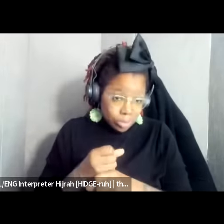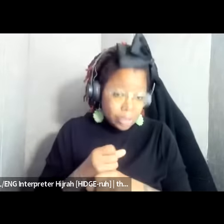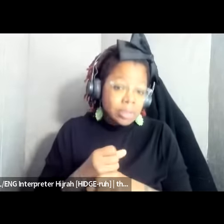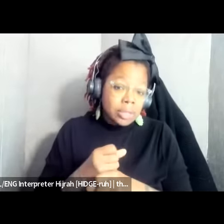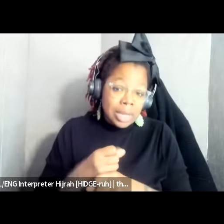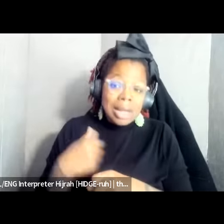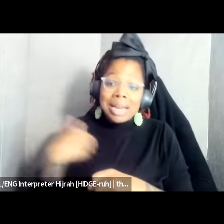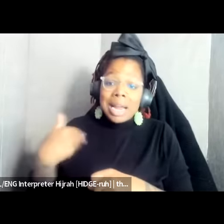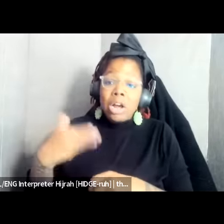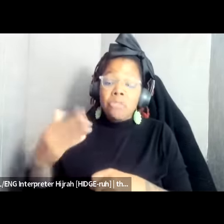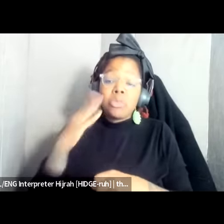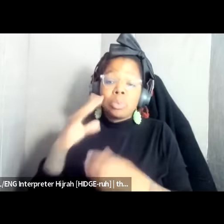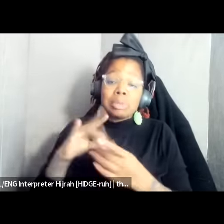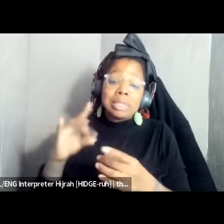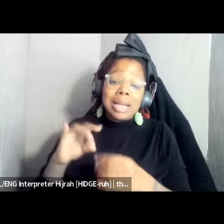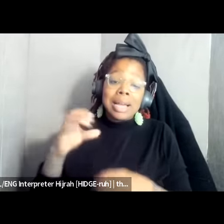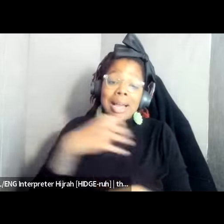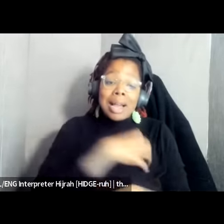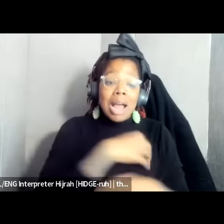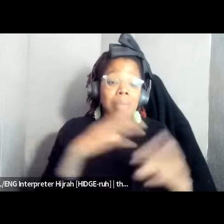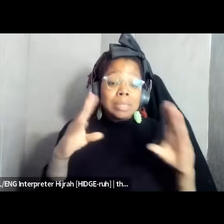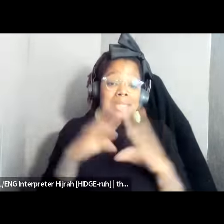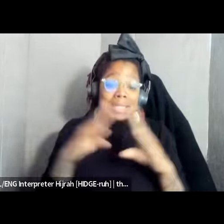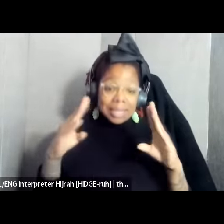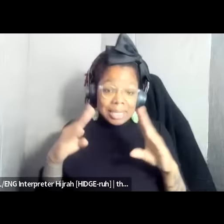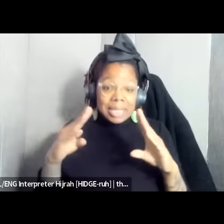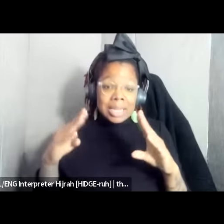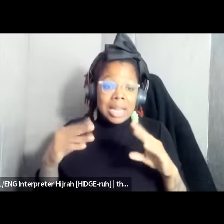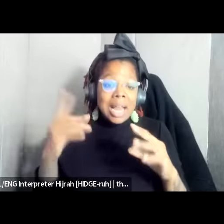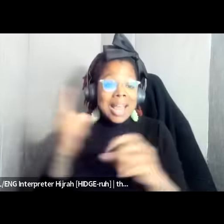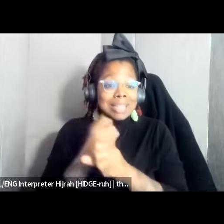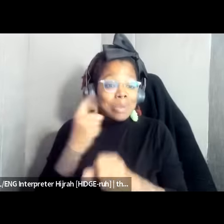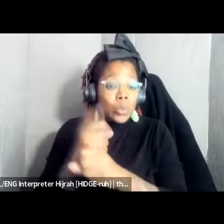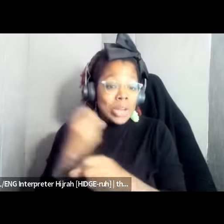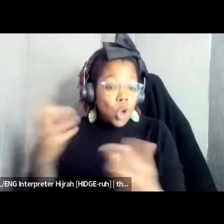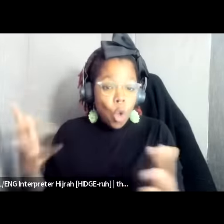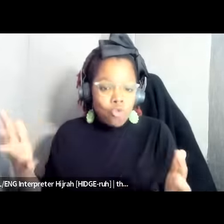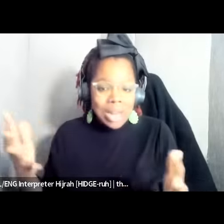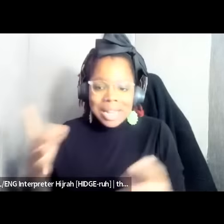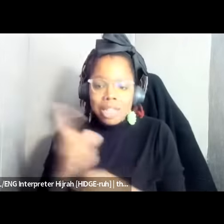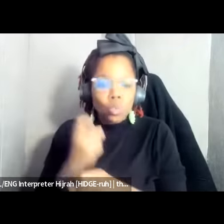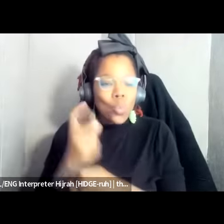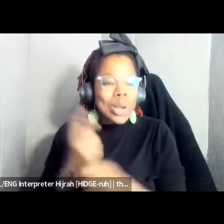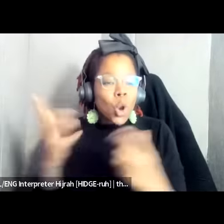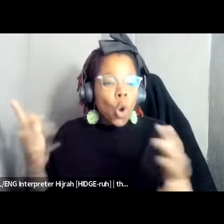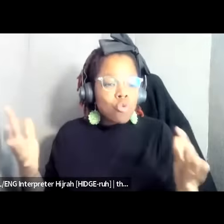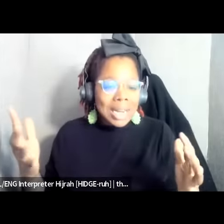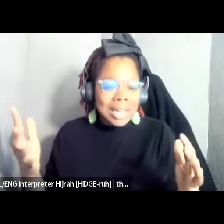that cop city um has been winning already it's winning already they were supposed to do the